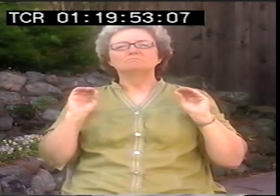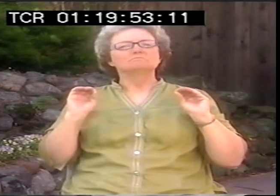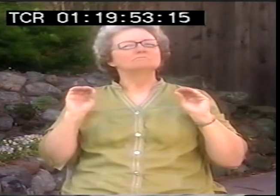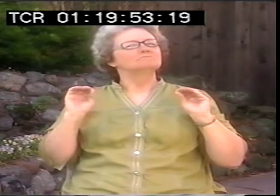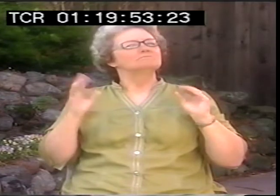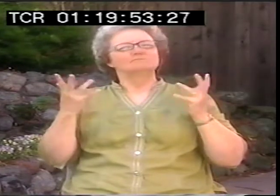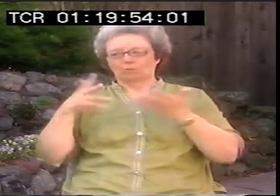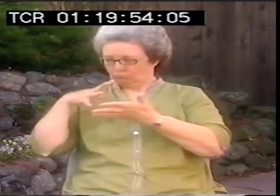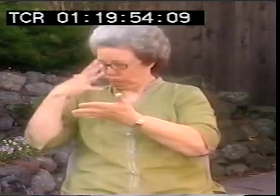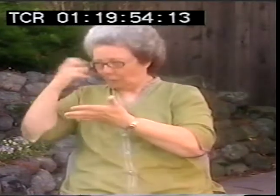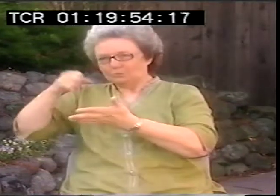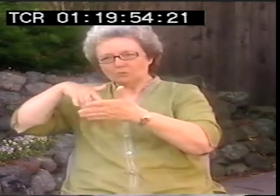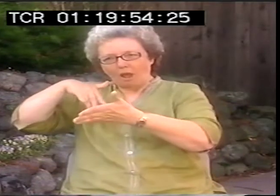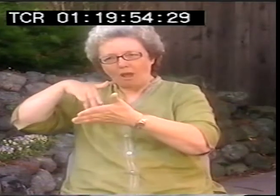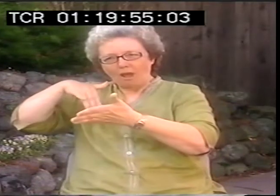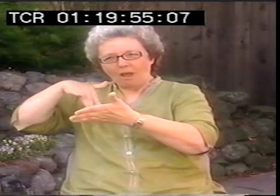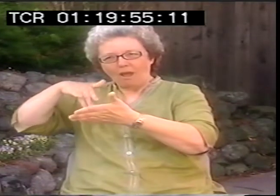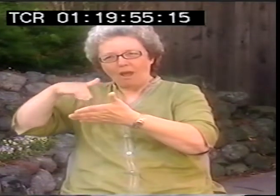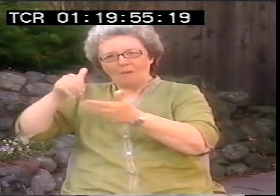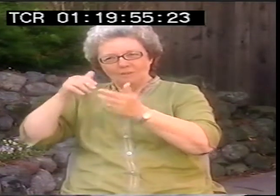Oliver and Oklahoma.